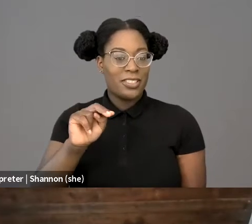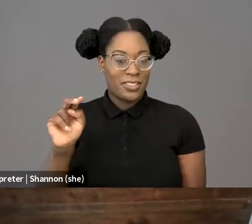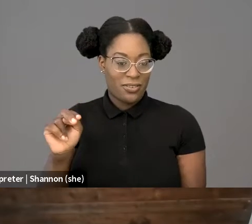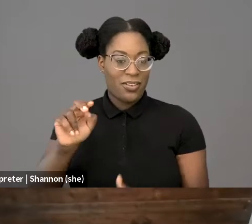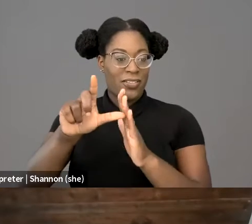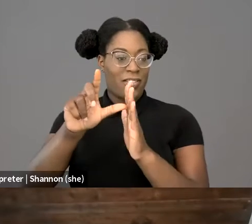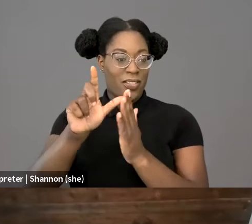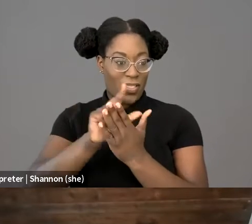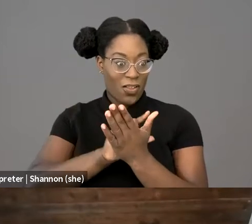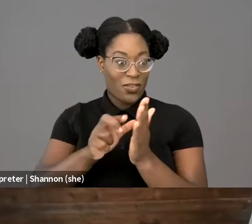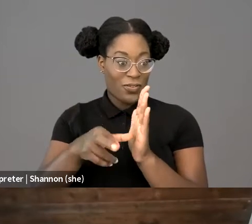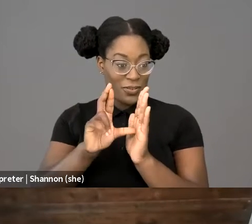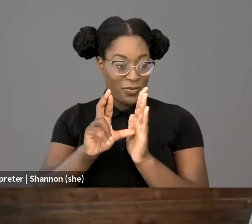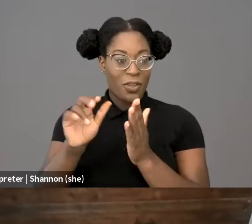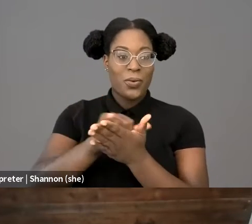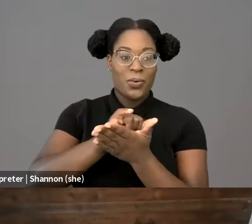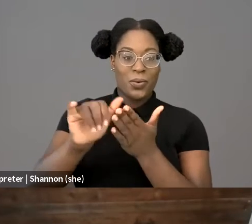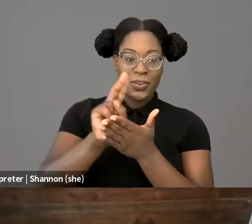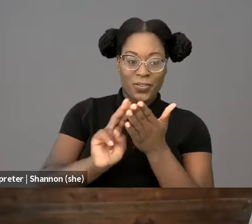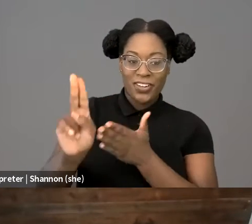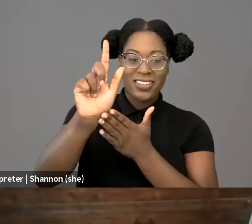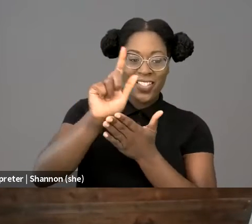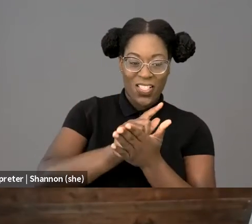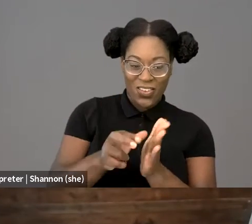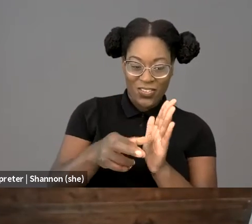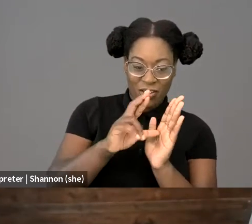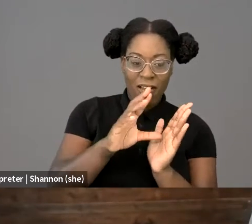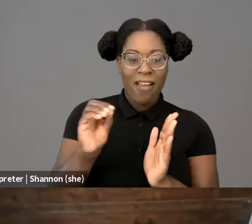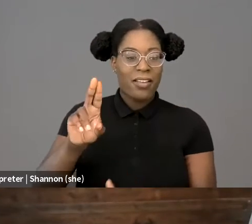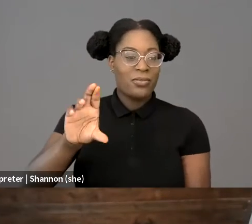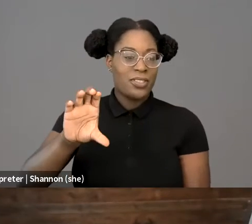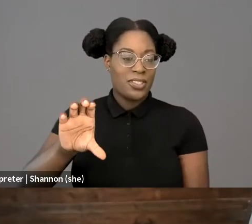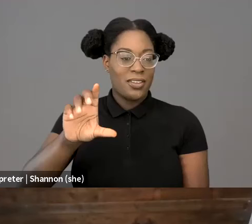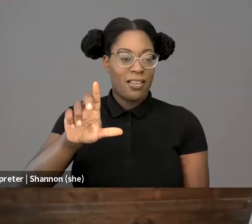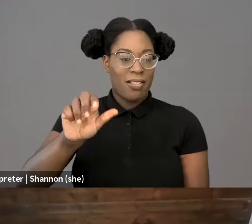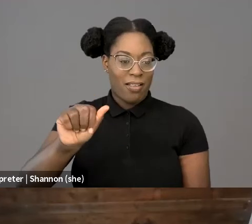Director of Research for the Uniform Laws Commission, and has served as Chair